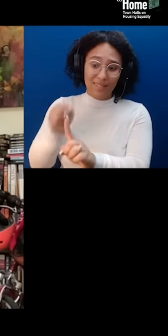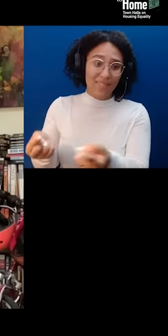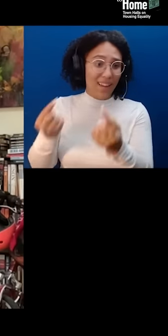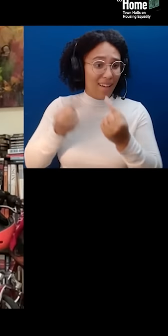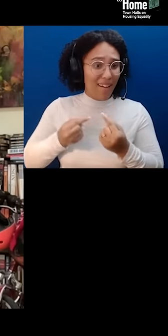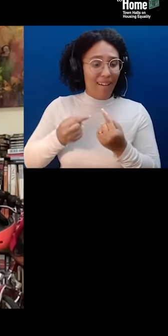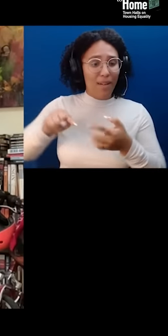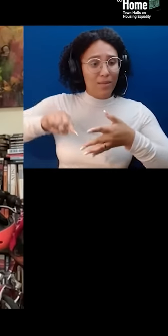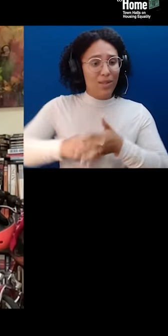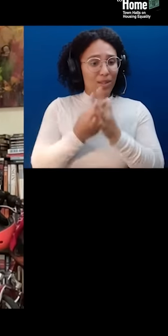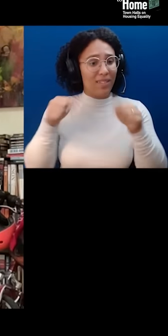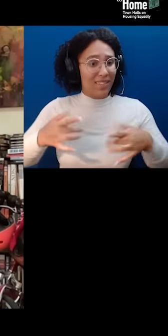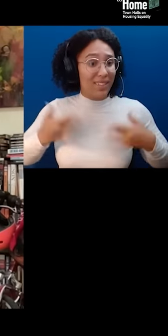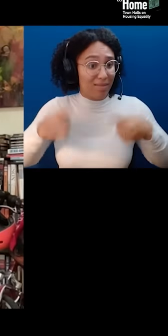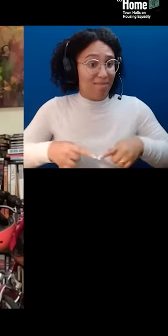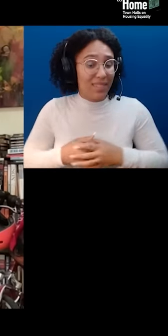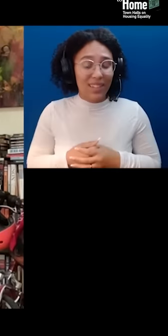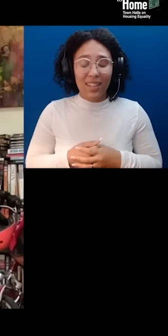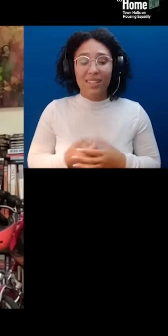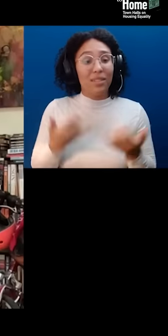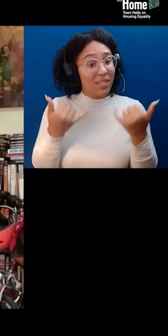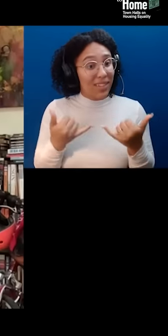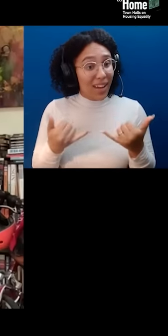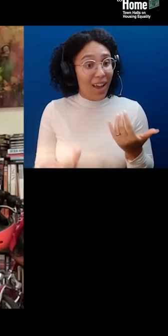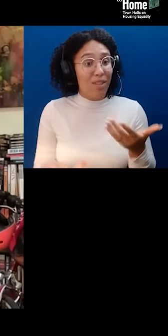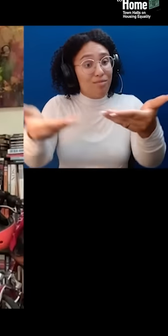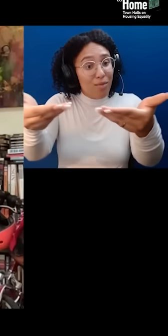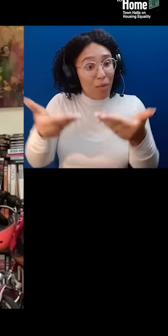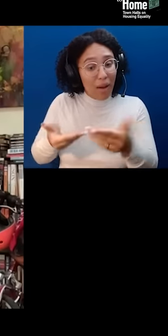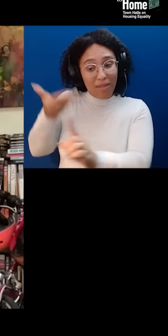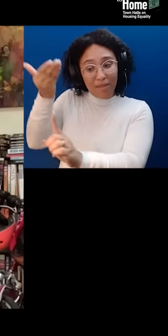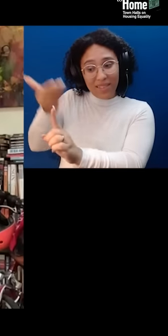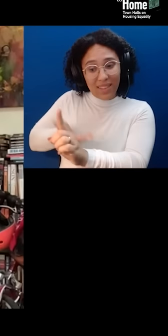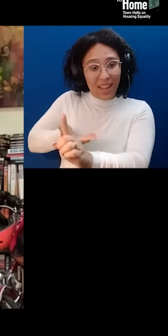So, please join me in welcoming, without much further ado, White Mountain Apache soloist,